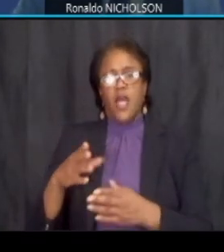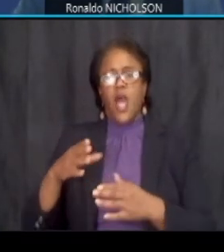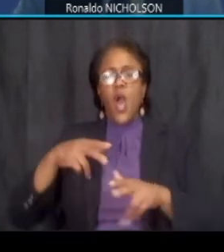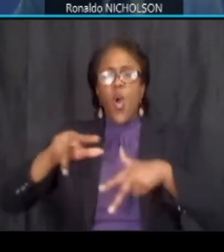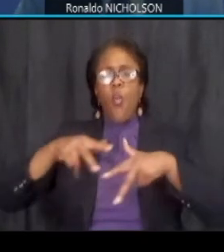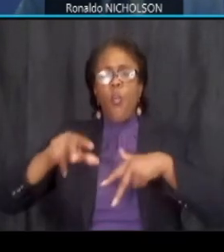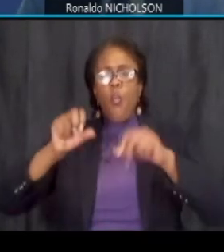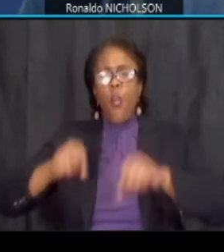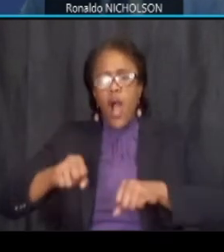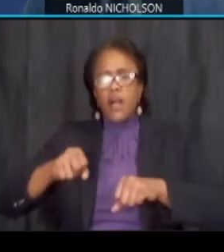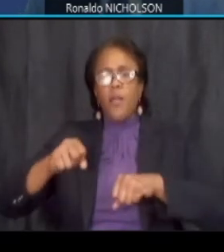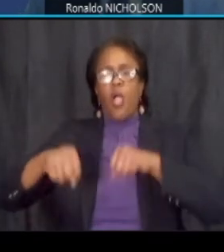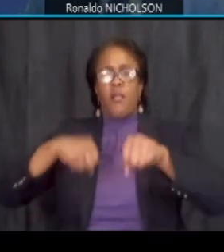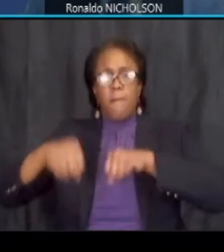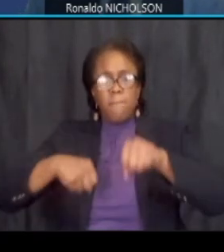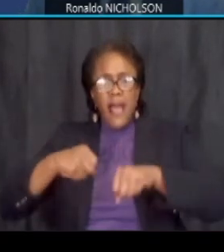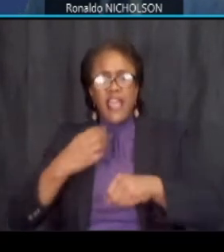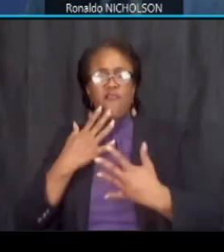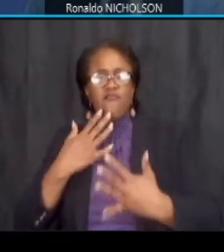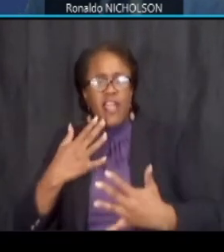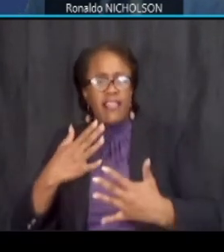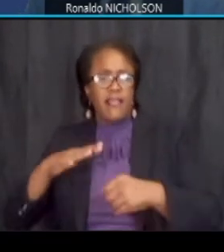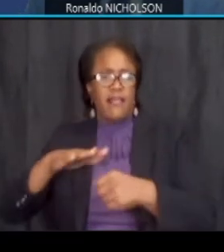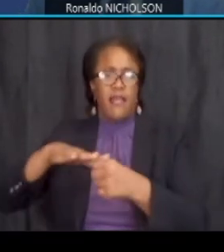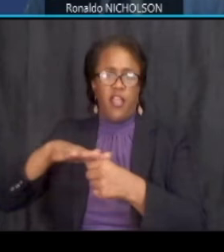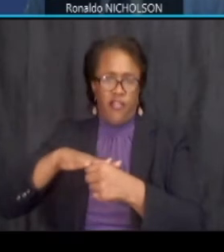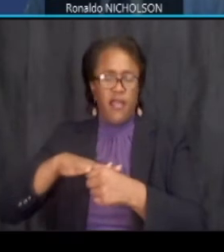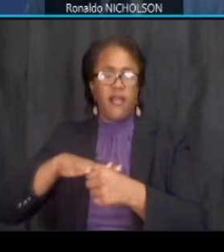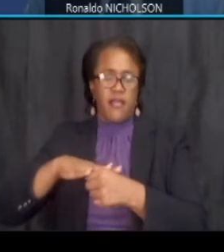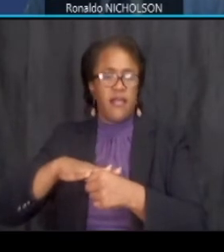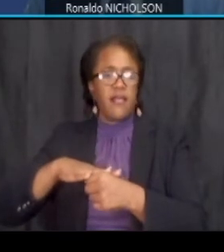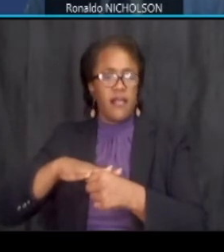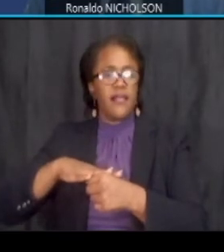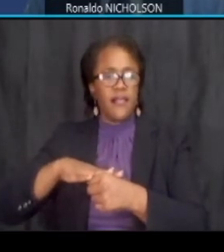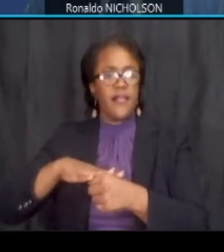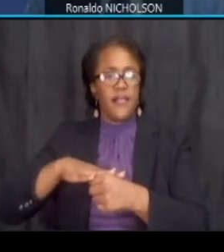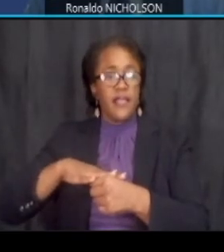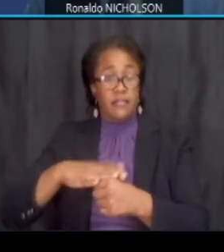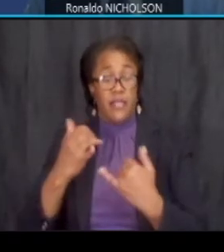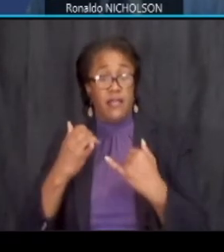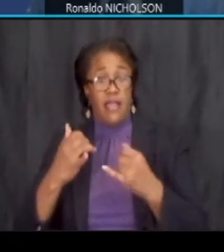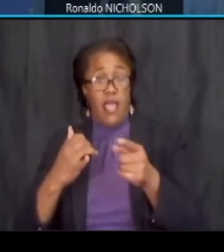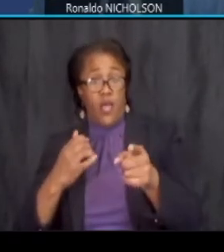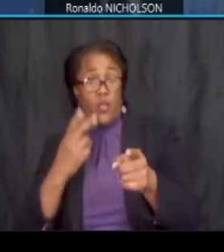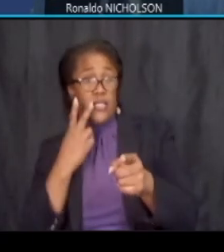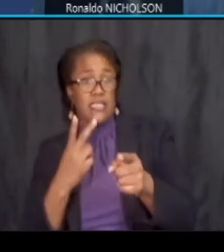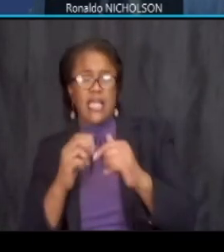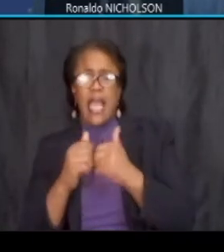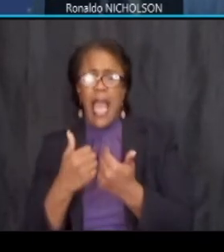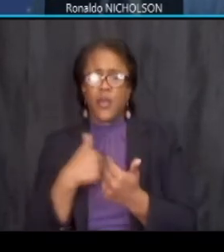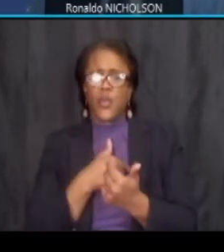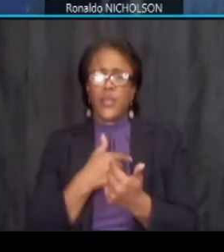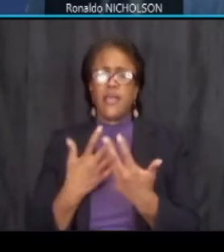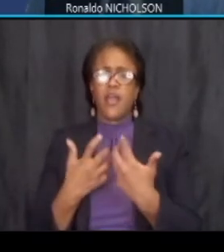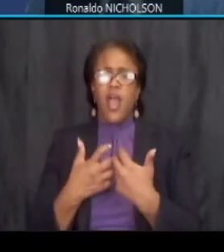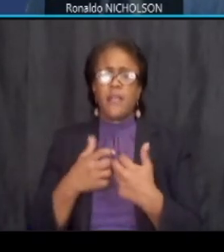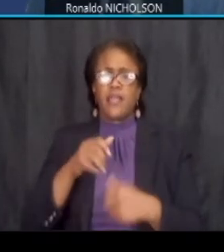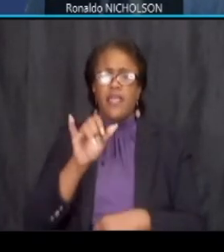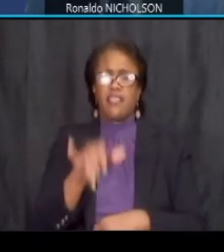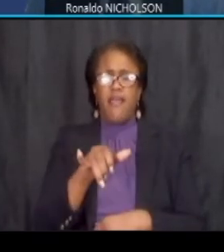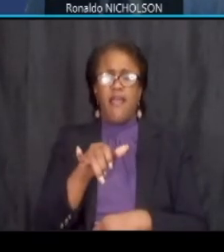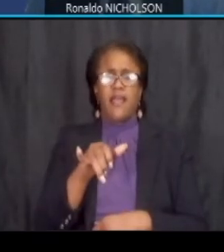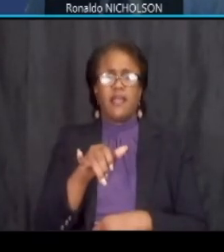and bike friendly area um we're now looking at how do we accommodate that uh or tie into